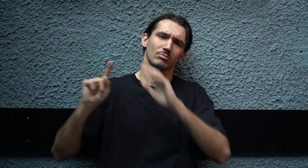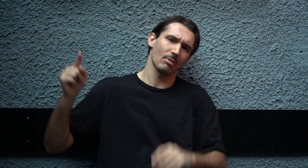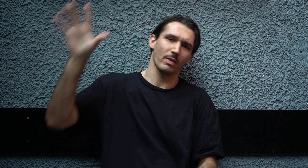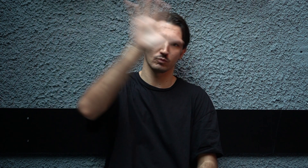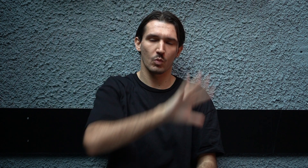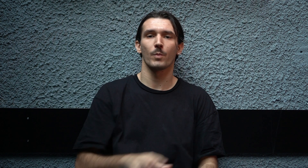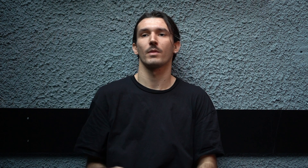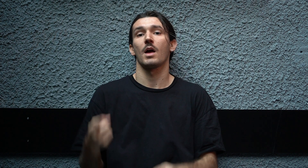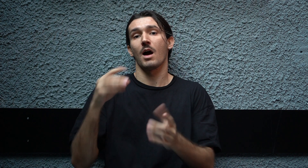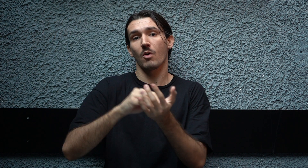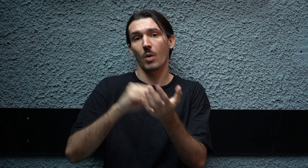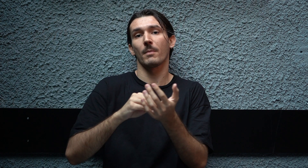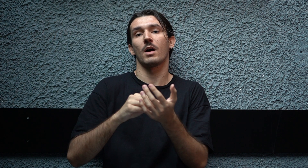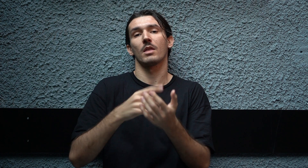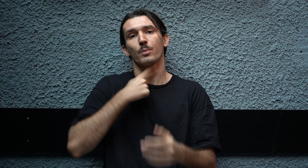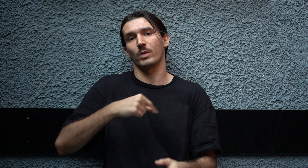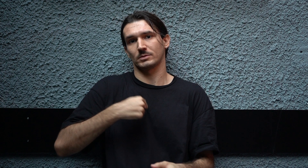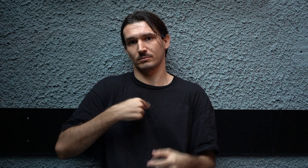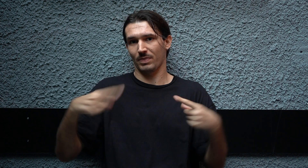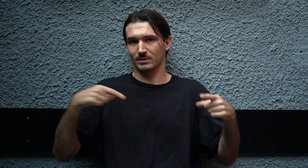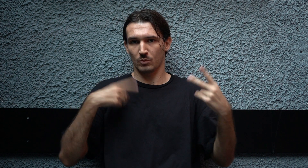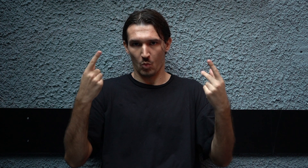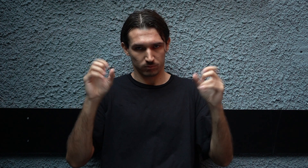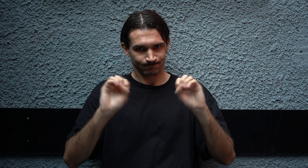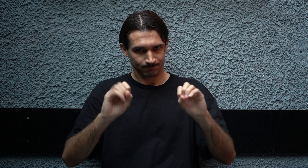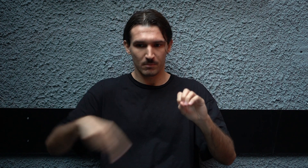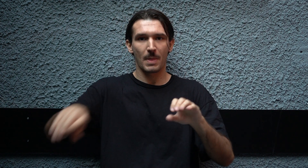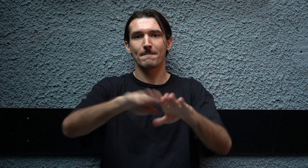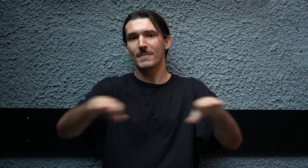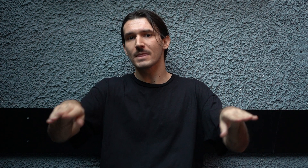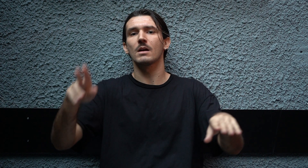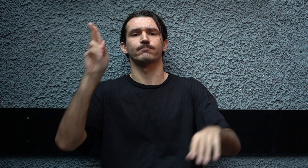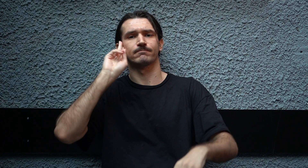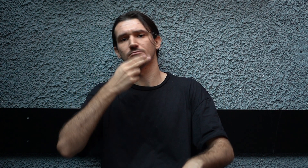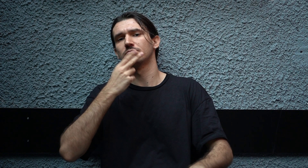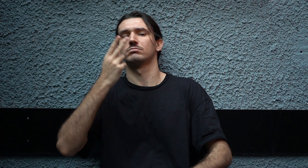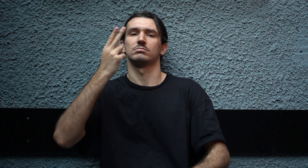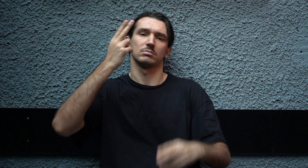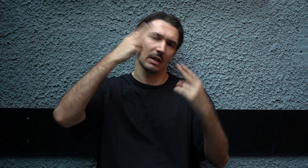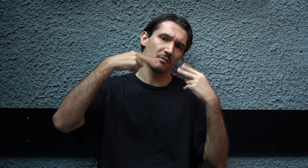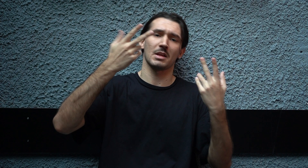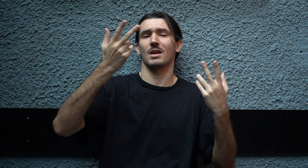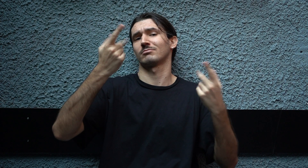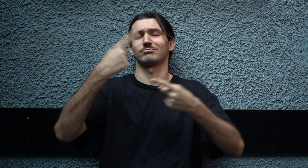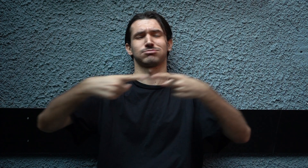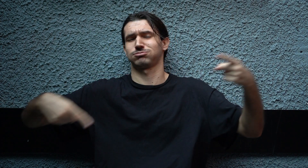and maybe all over the world, why not? I would also like to teach deaf children how to dance but also children with other impairments,